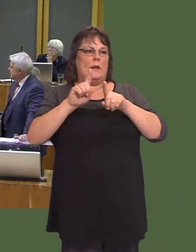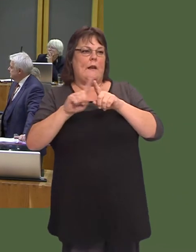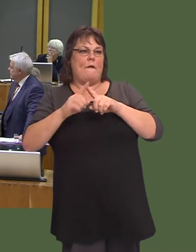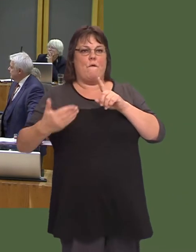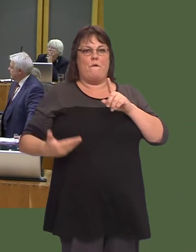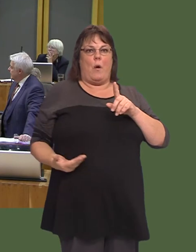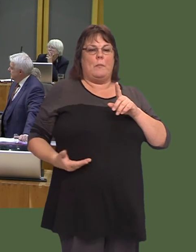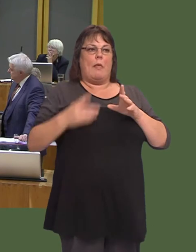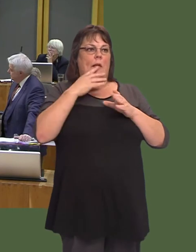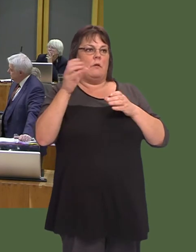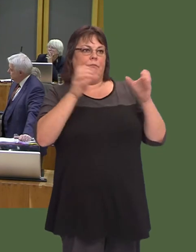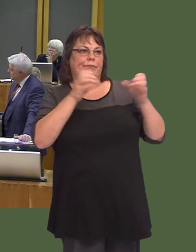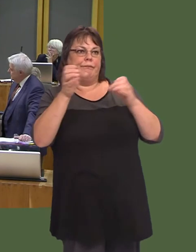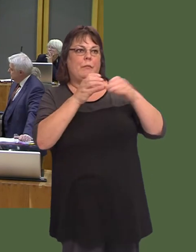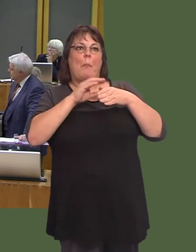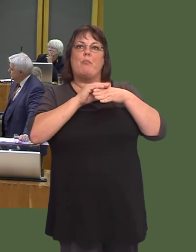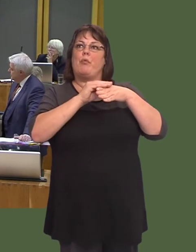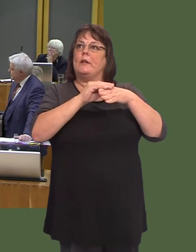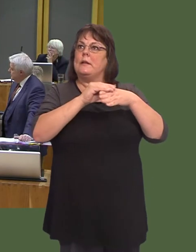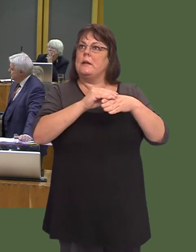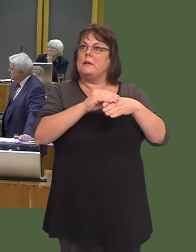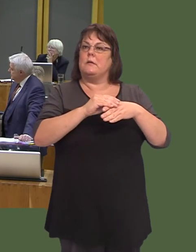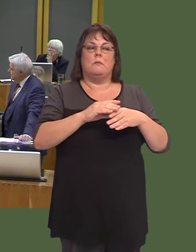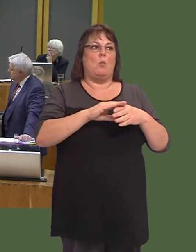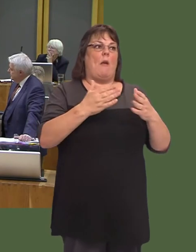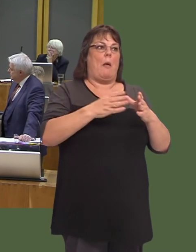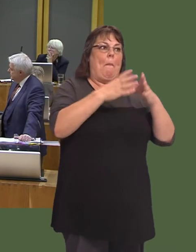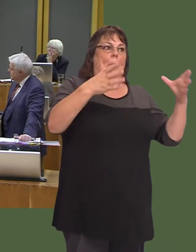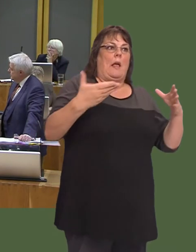big and small, who take on apprenticeships on a regular basis, whether those are what